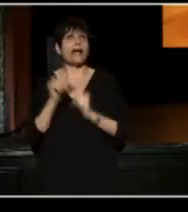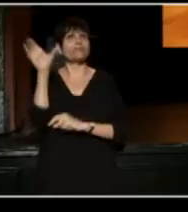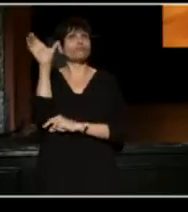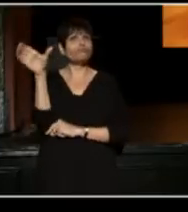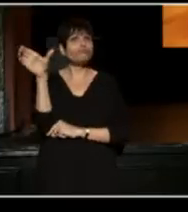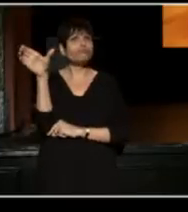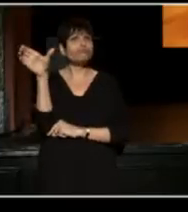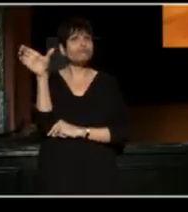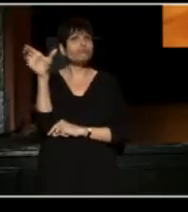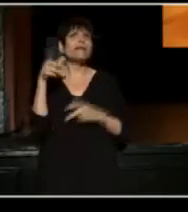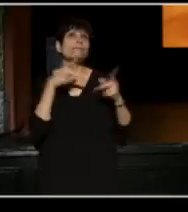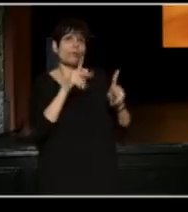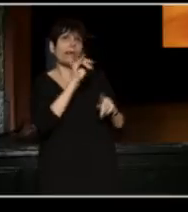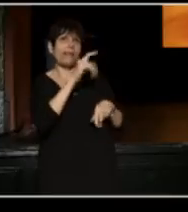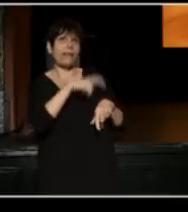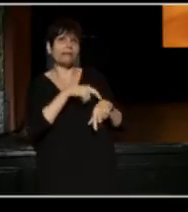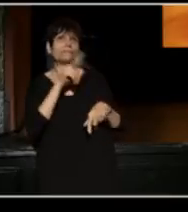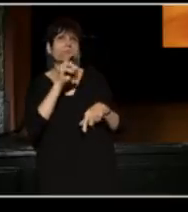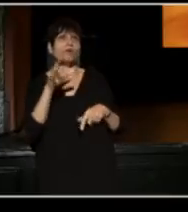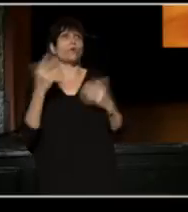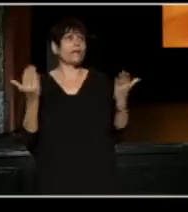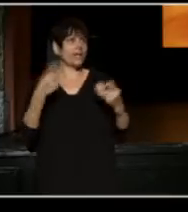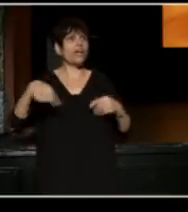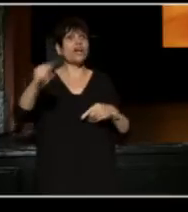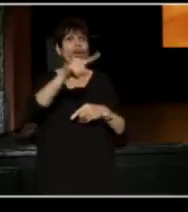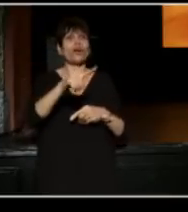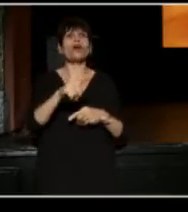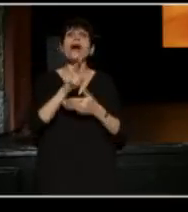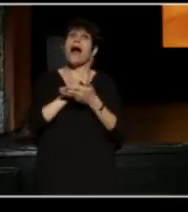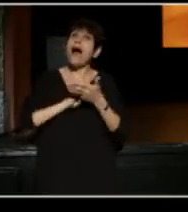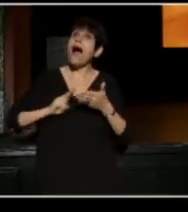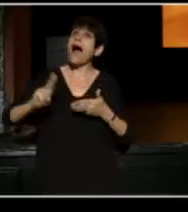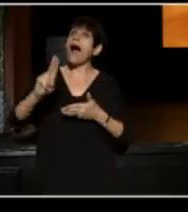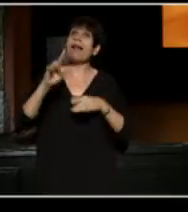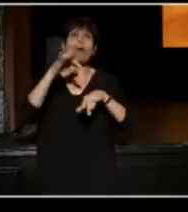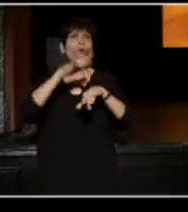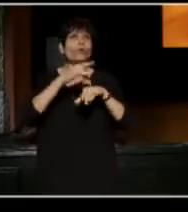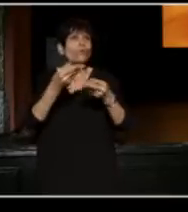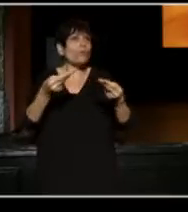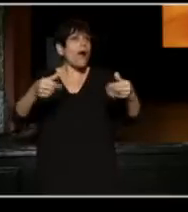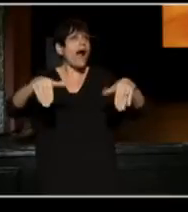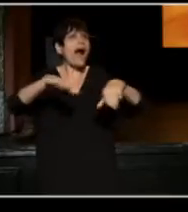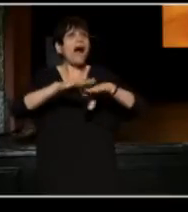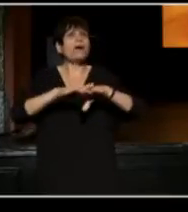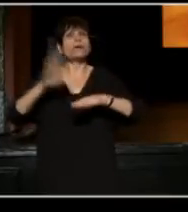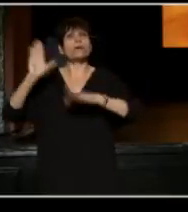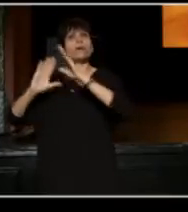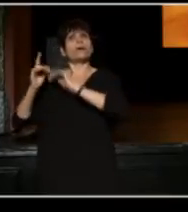So we are joining here together on hallowed ground; it's made sacred by the game changing vision of August Wilson,